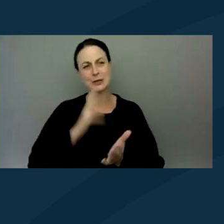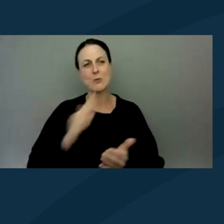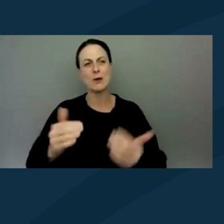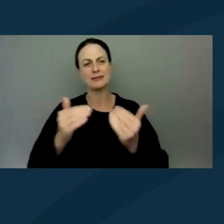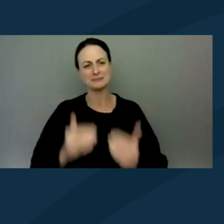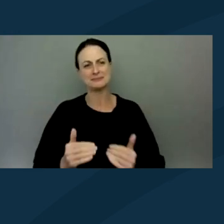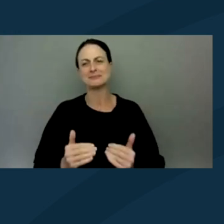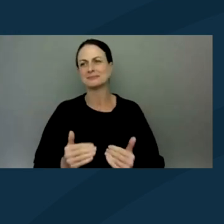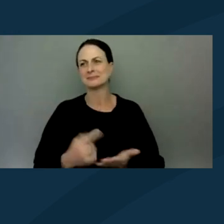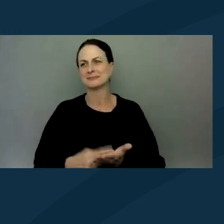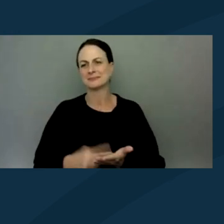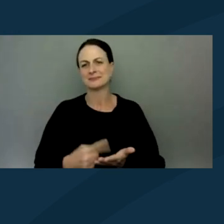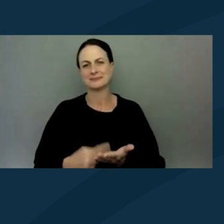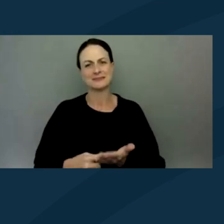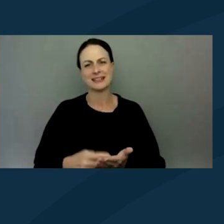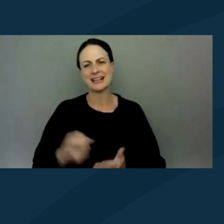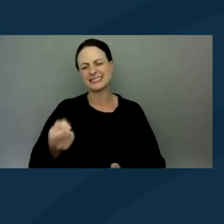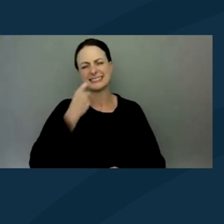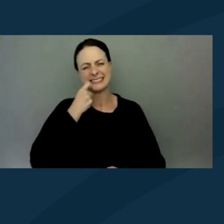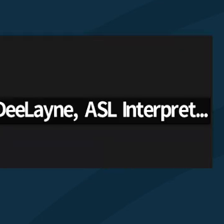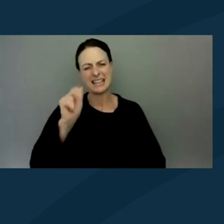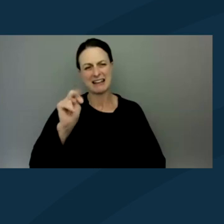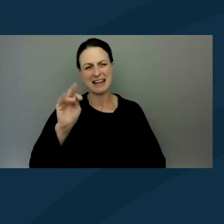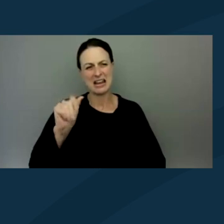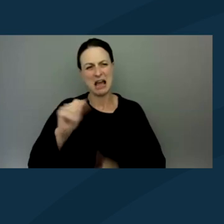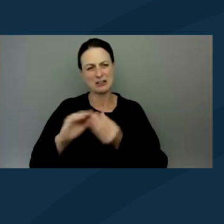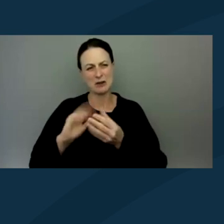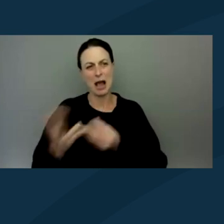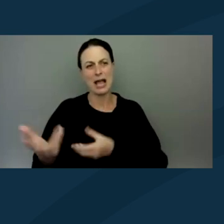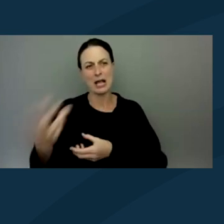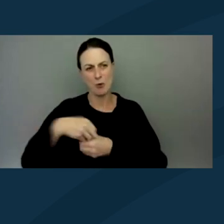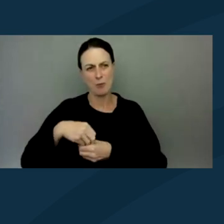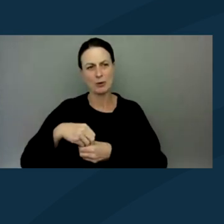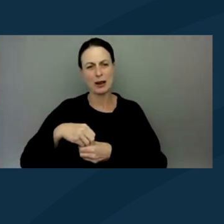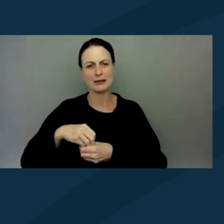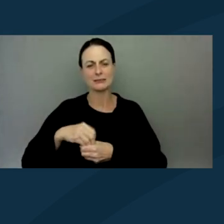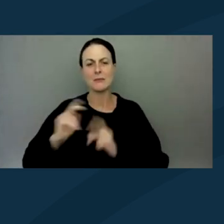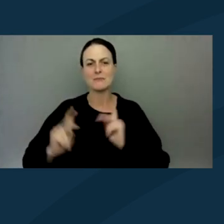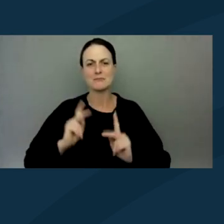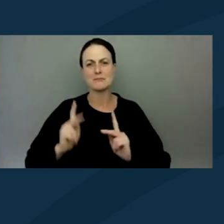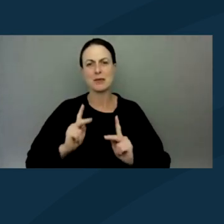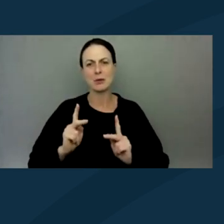Anita, that last piece that you just touched on on incorporating folks who are disabled